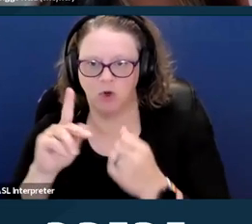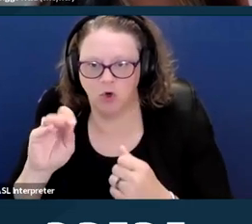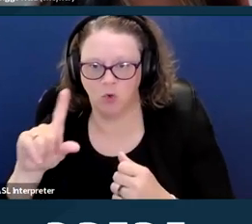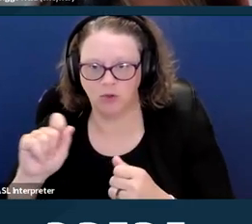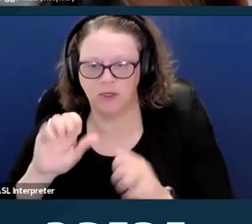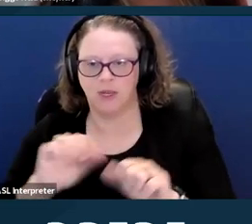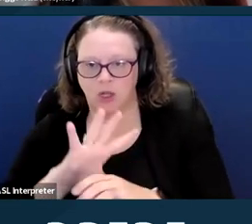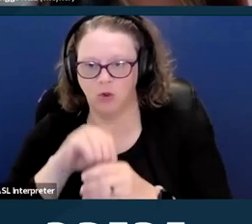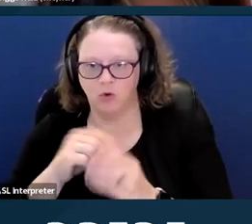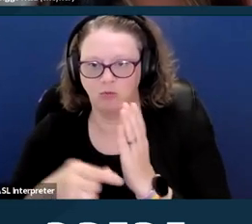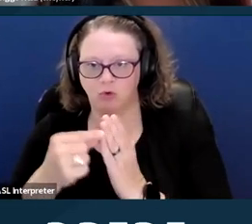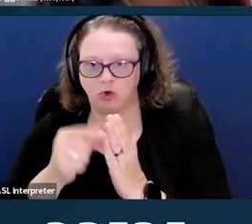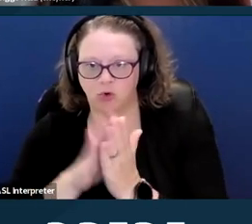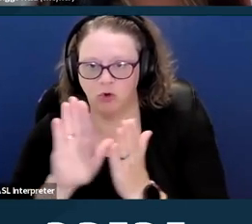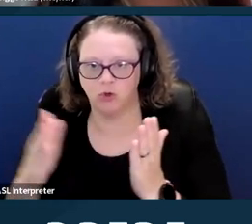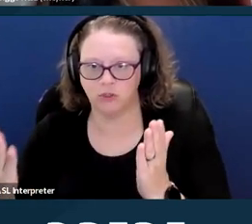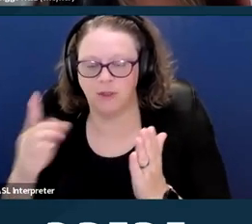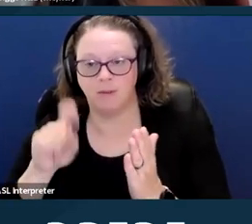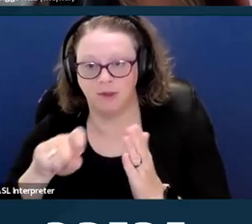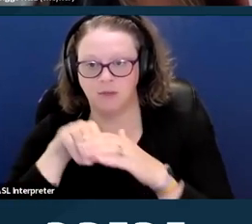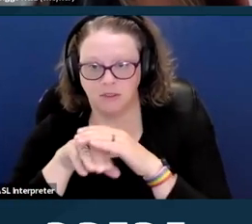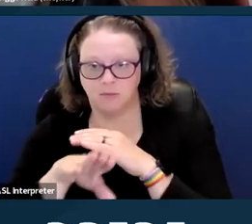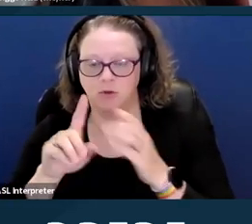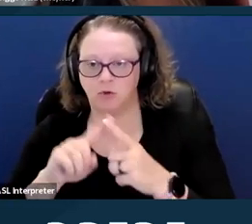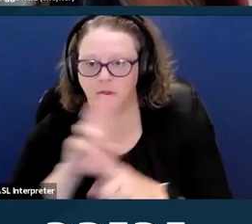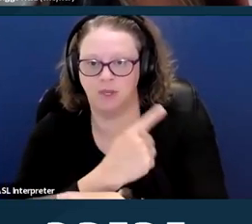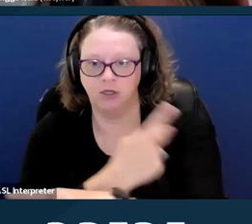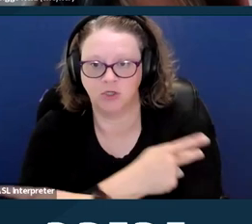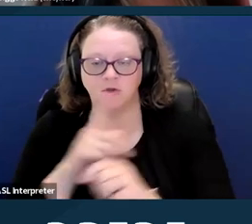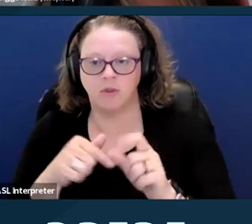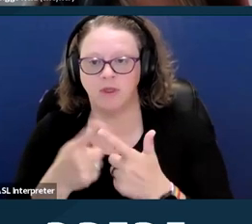these need to be accessible to patients so that they can make informed decisions